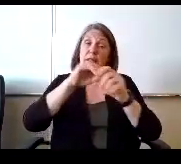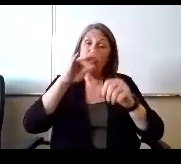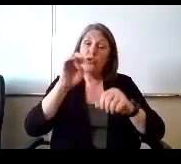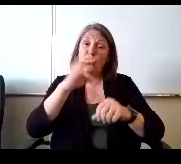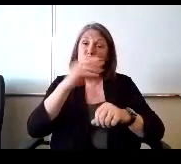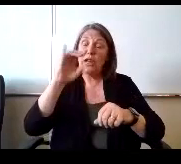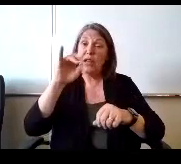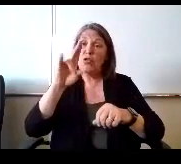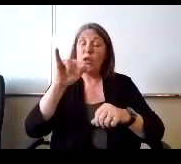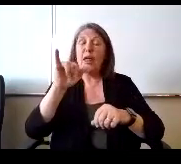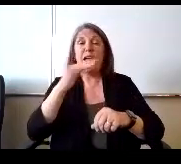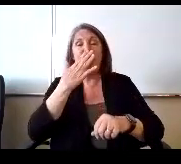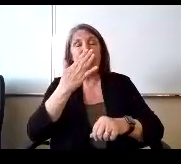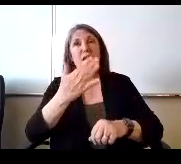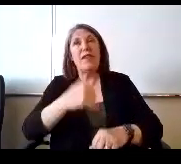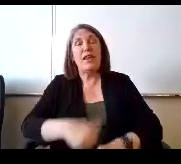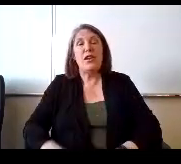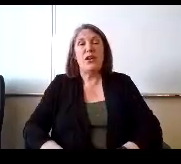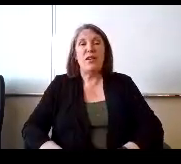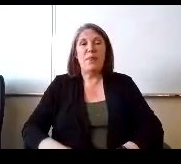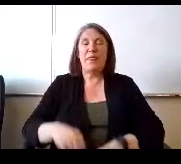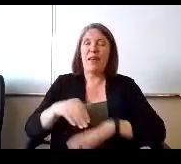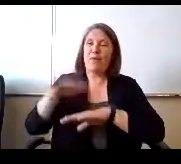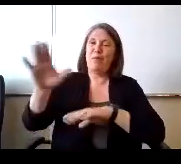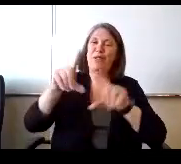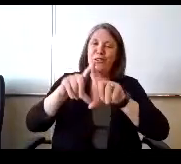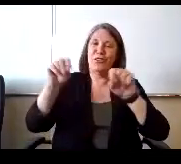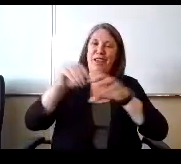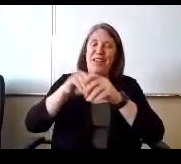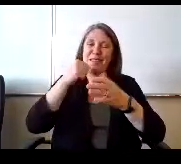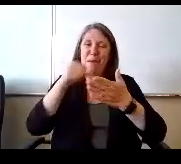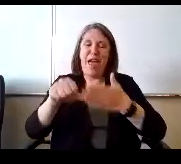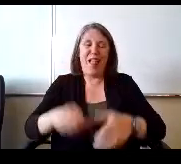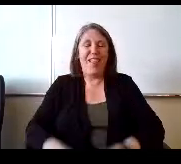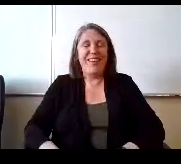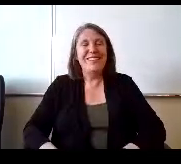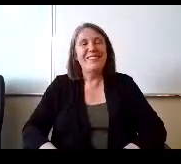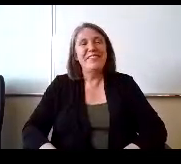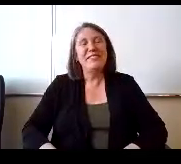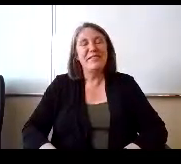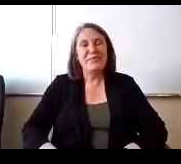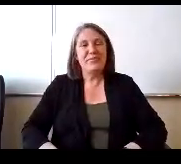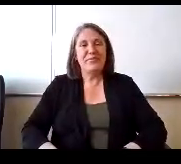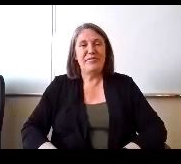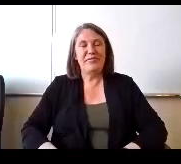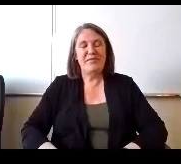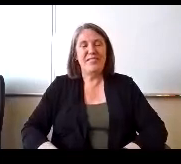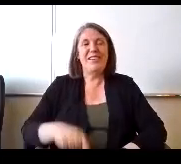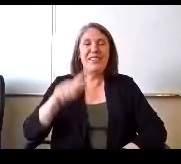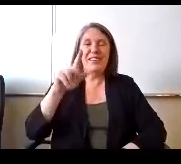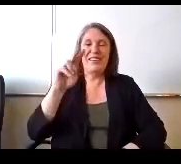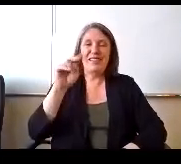Thank you, I'll put your check in the Mail. You Mr Lumbergh there's another